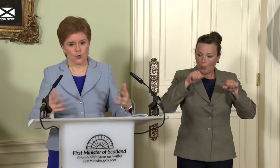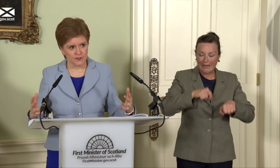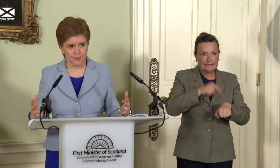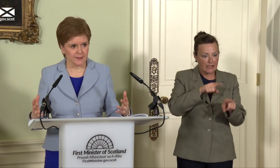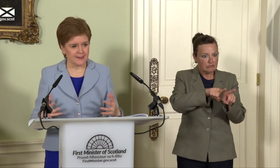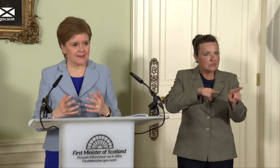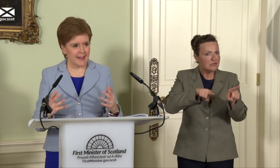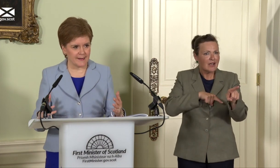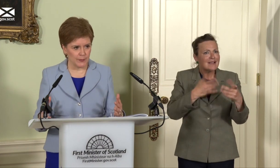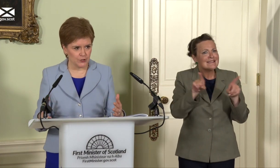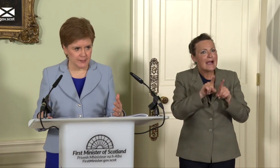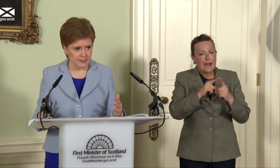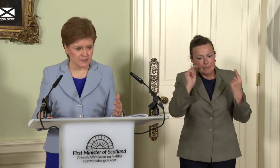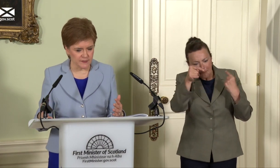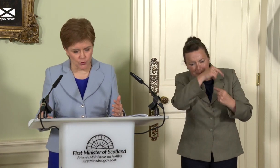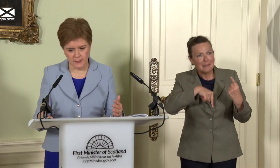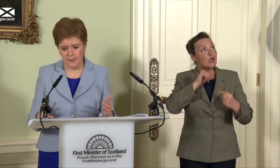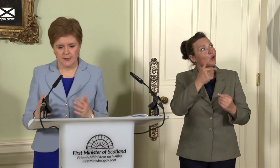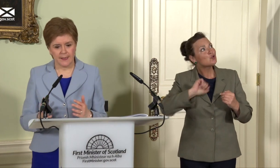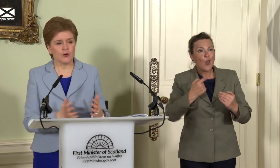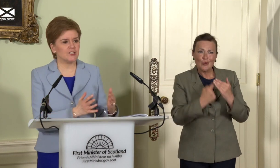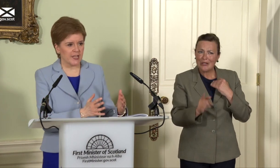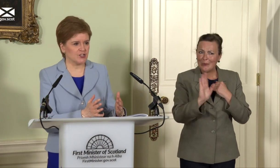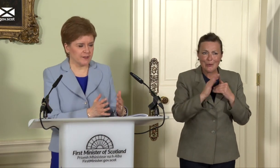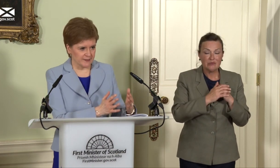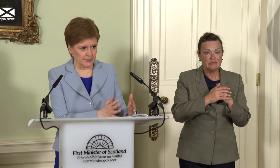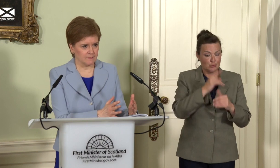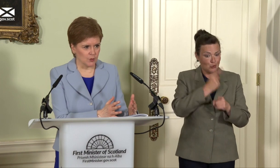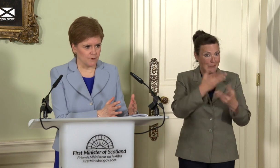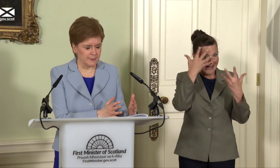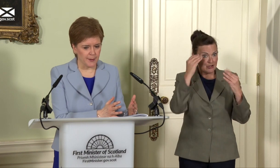something that is in any way unique to Scotland. On education, there has been a COVID impact,